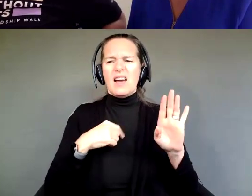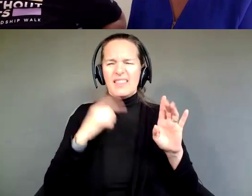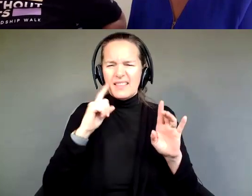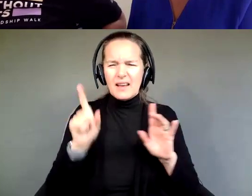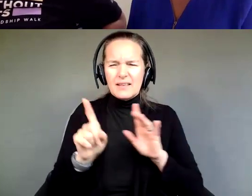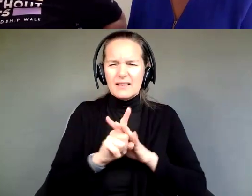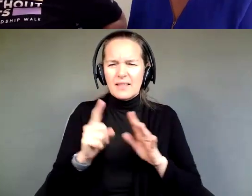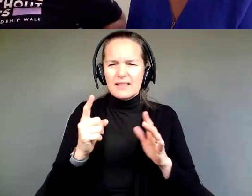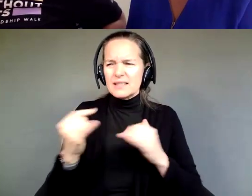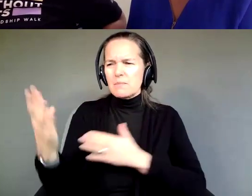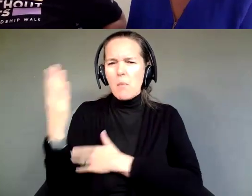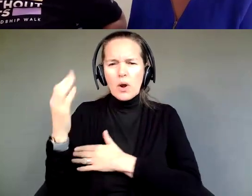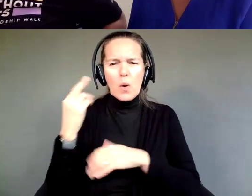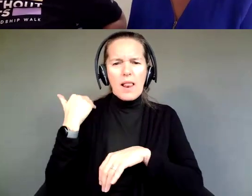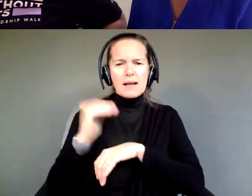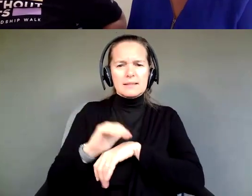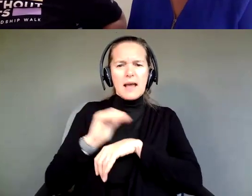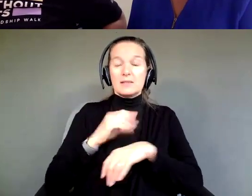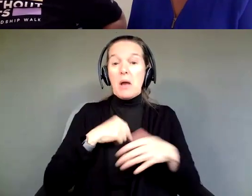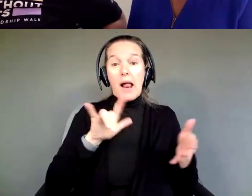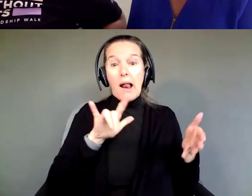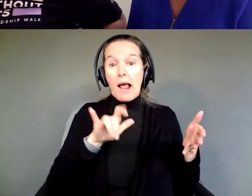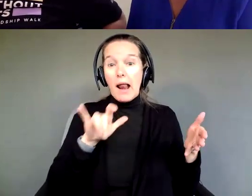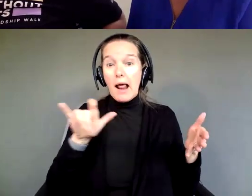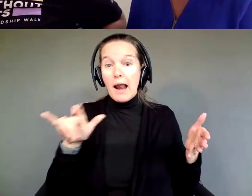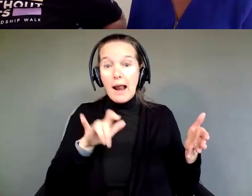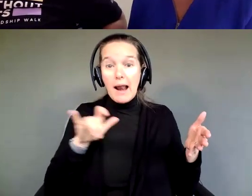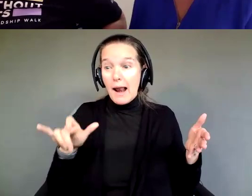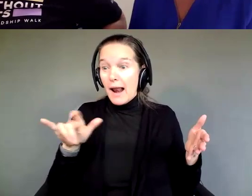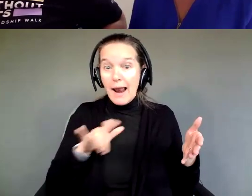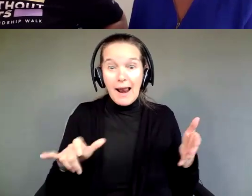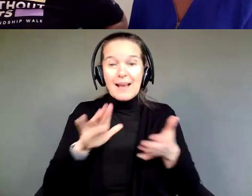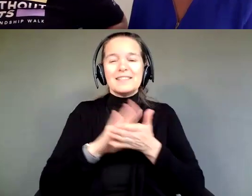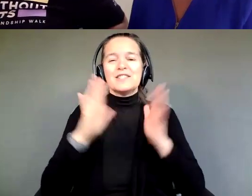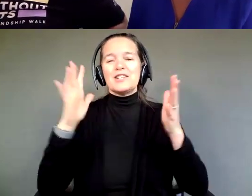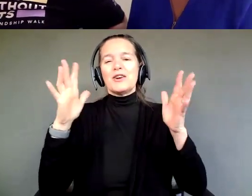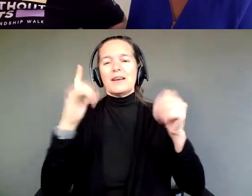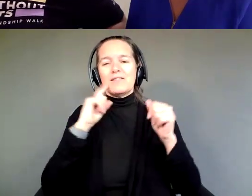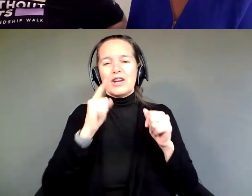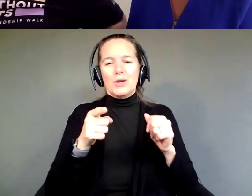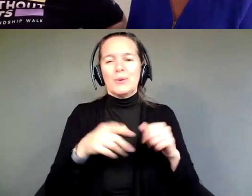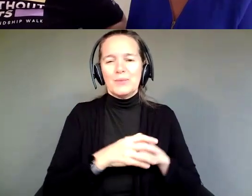night, and I was just cheering for you from afar. I love the pictures.